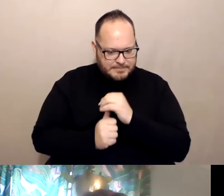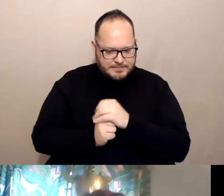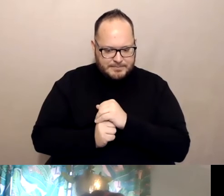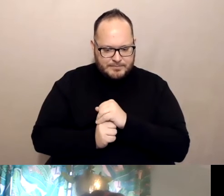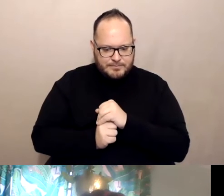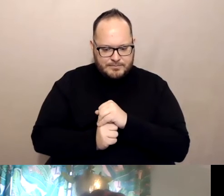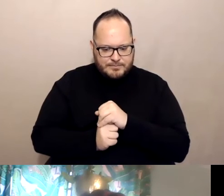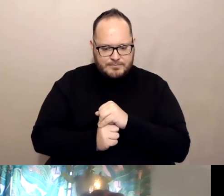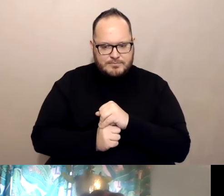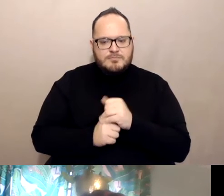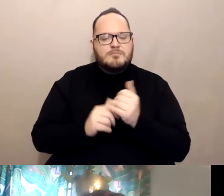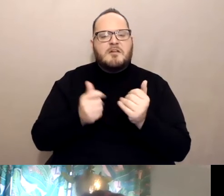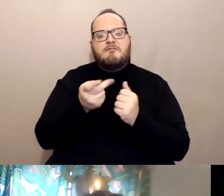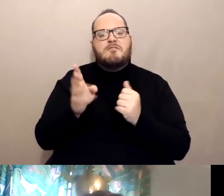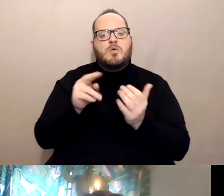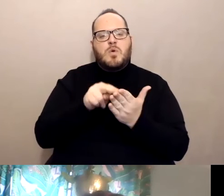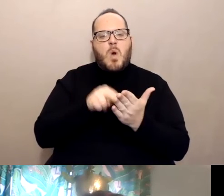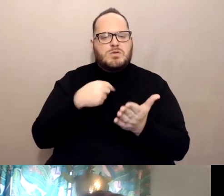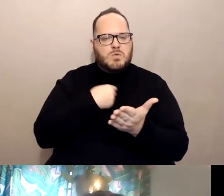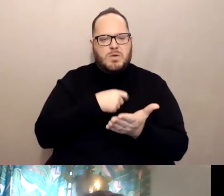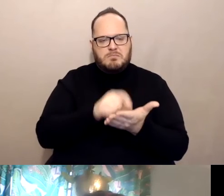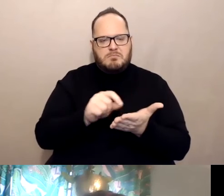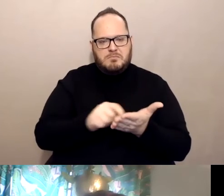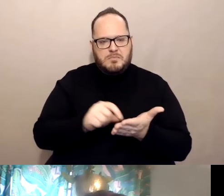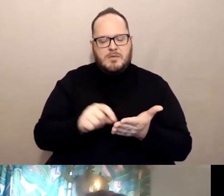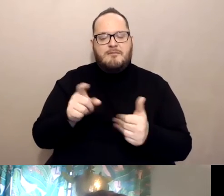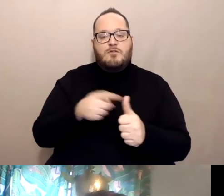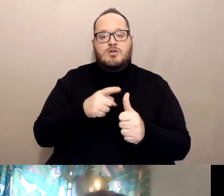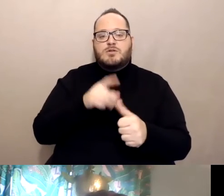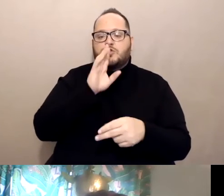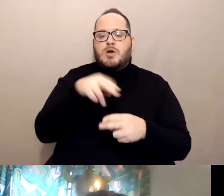that we had on this let's first talk about COVID 19 test.